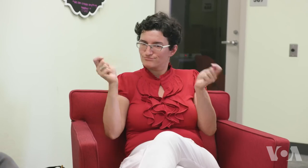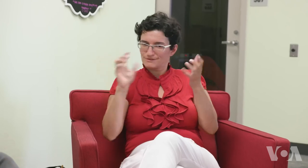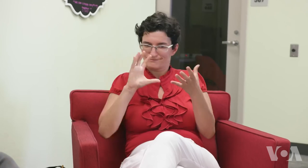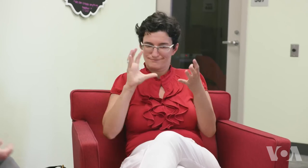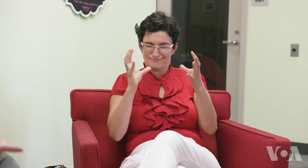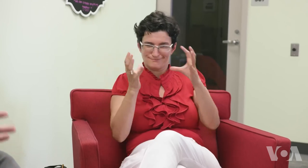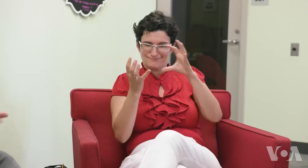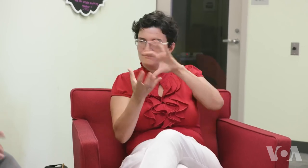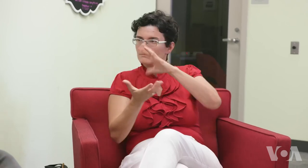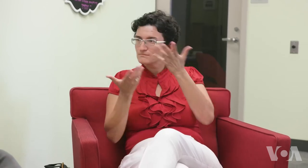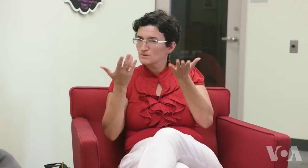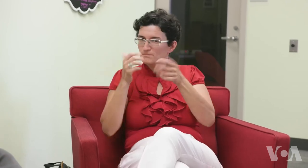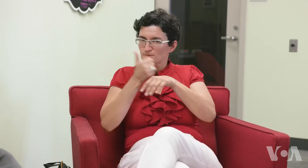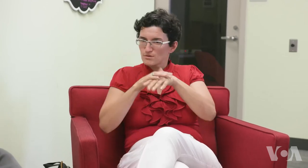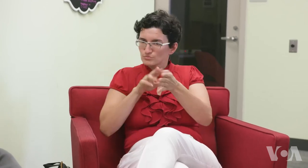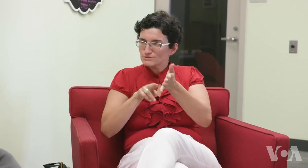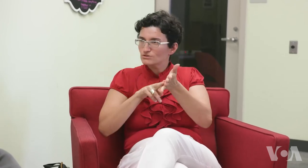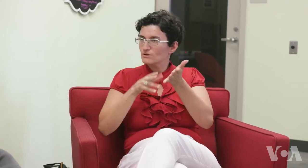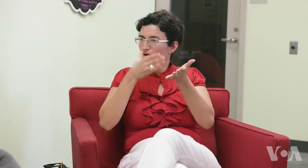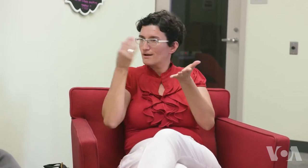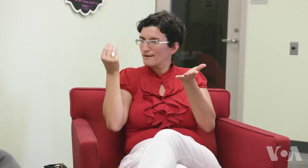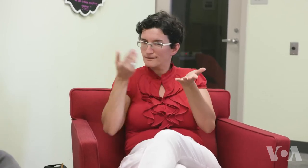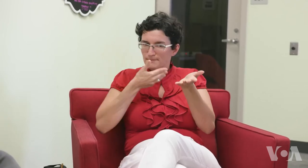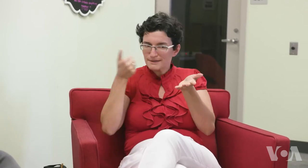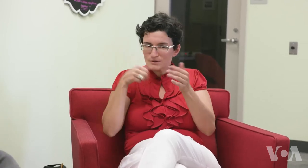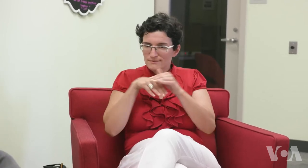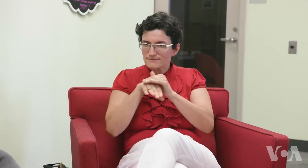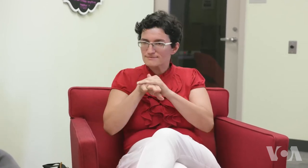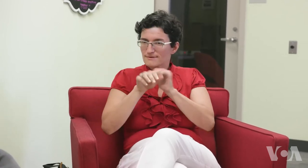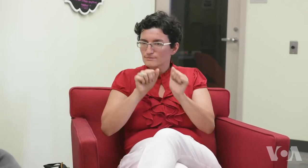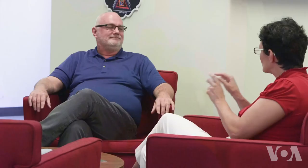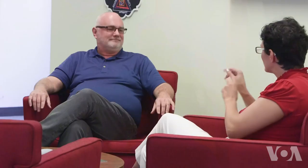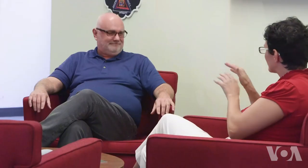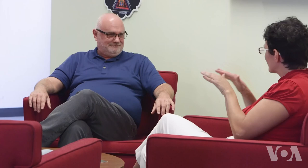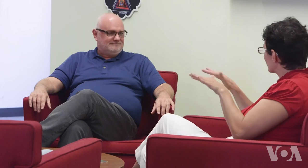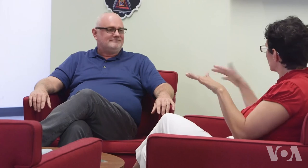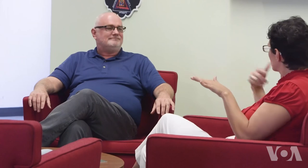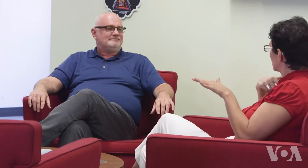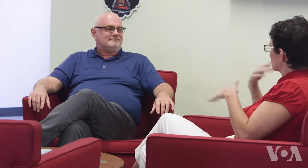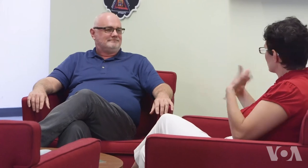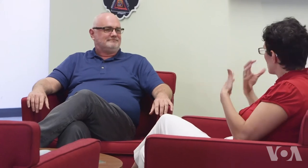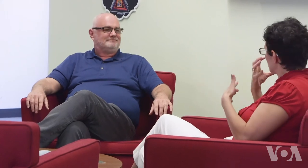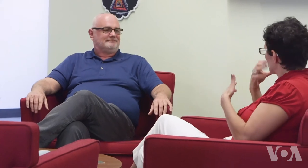to be able to be more involved with the community. All based on research and better accessibility for the DeafBlind community. It’s amazing to see the improvement for better quality of communication.